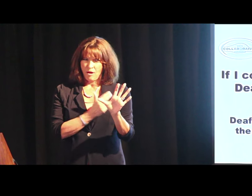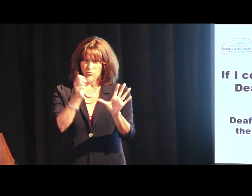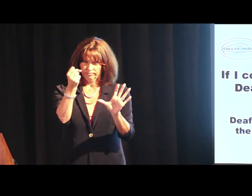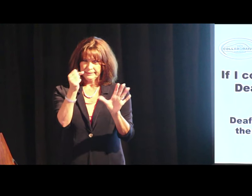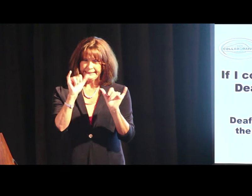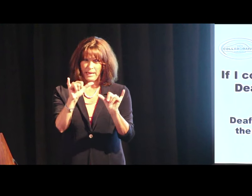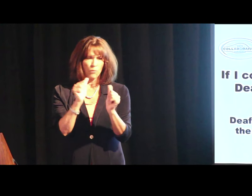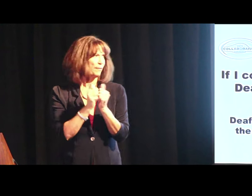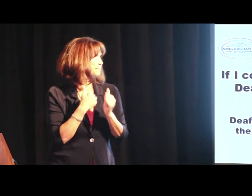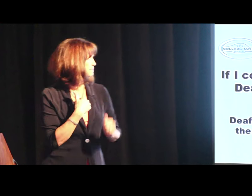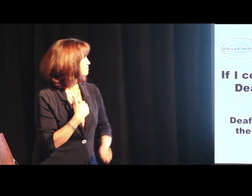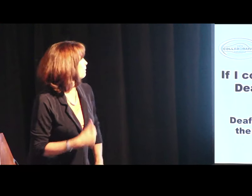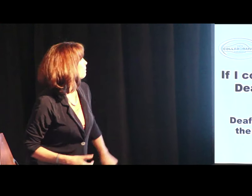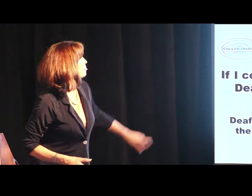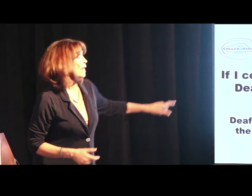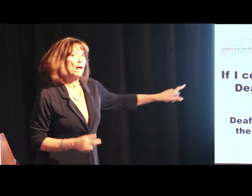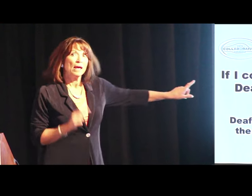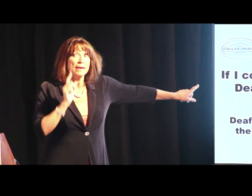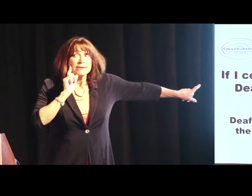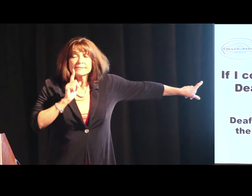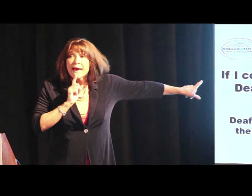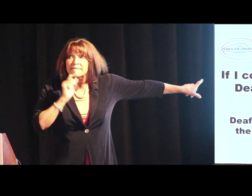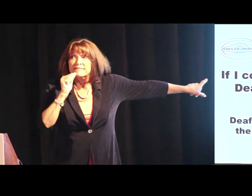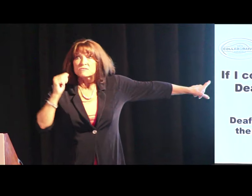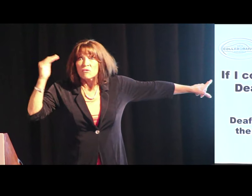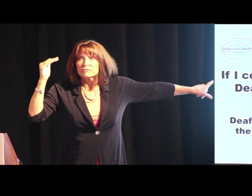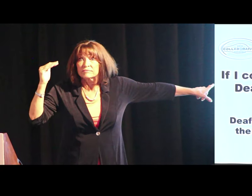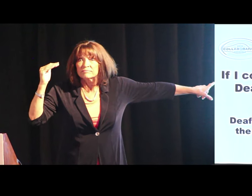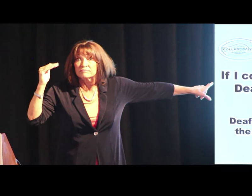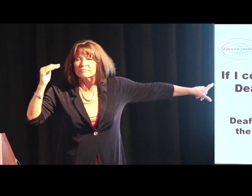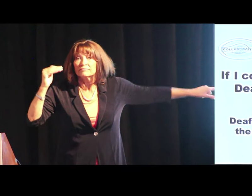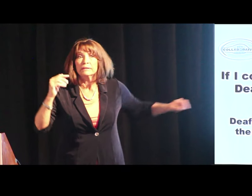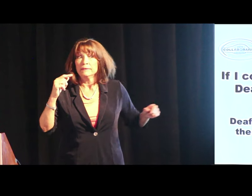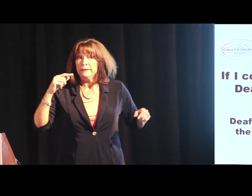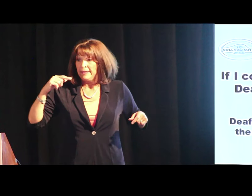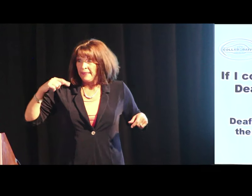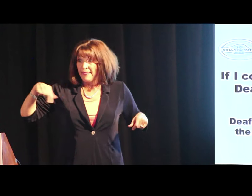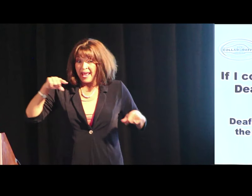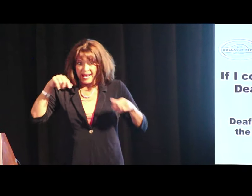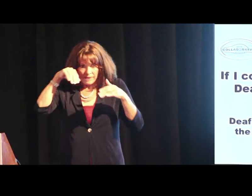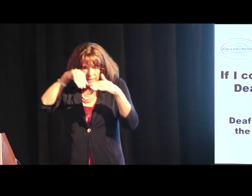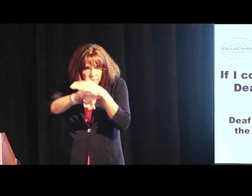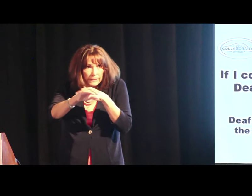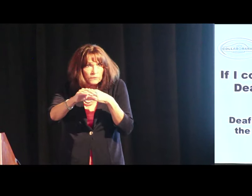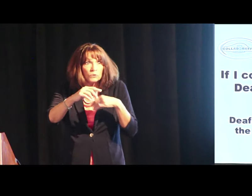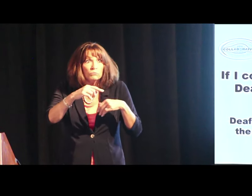Now stay with me.